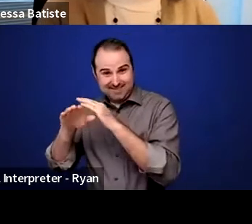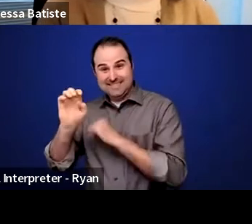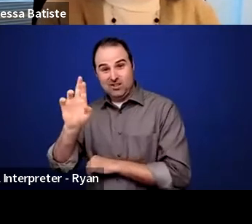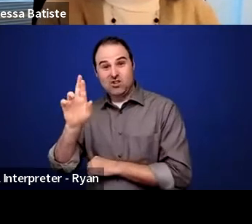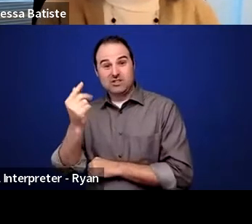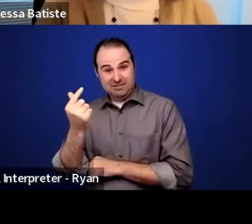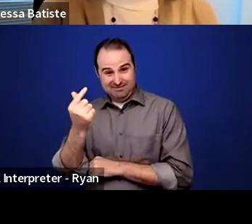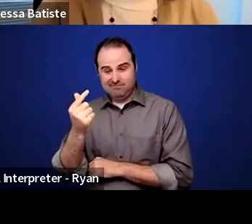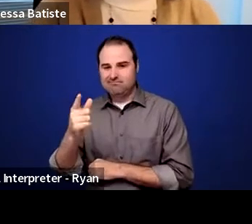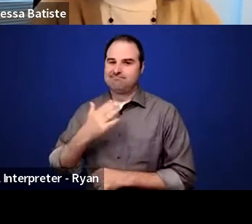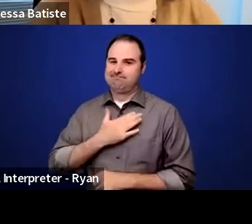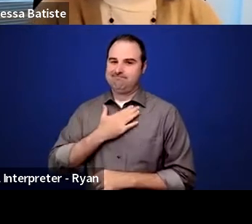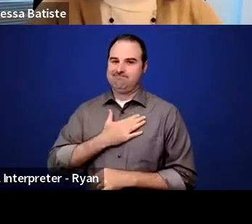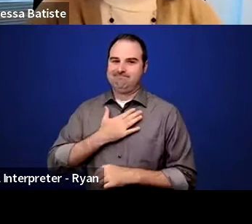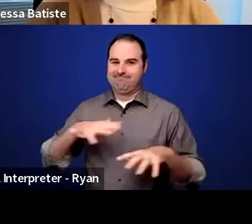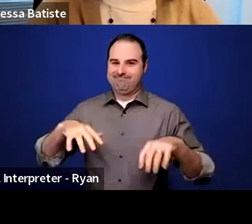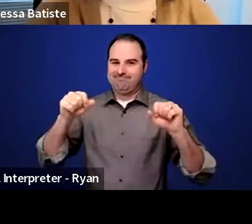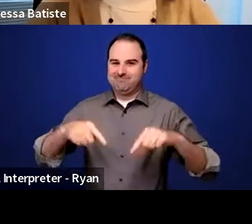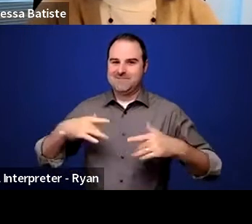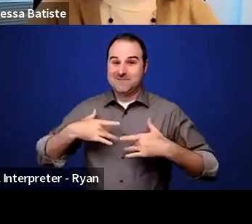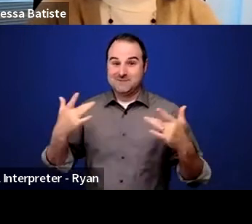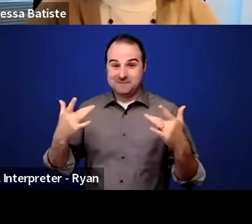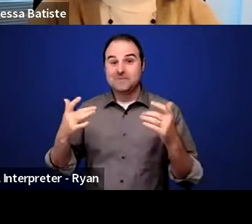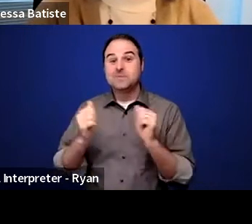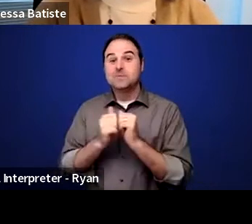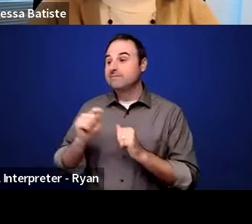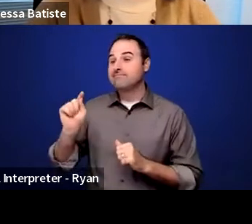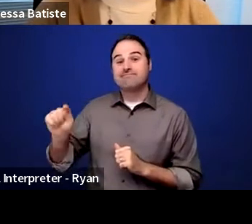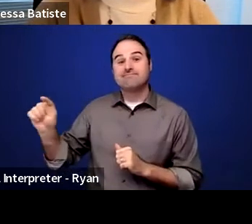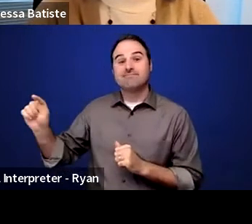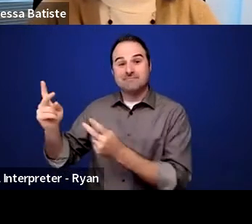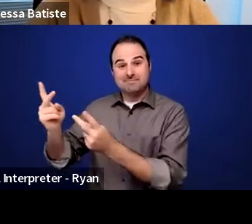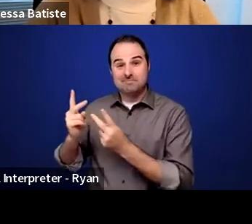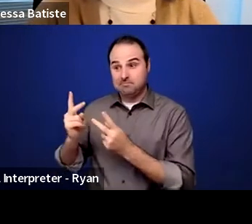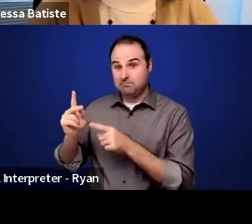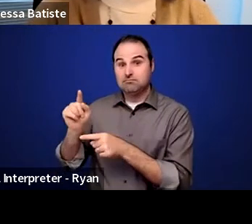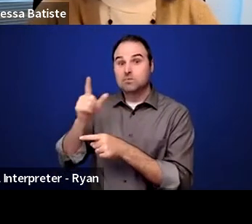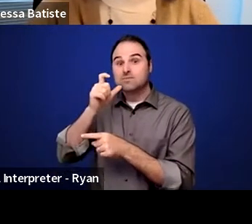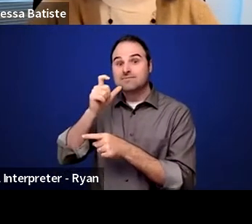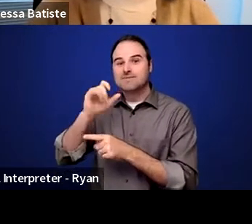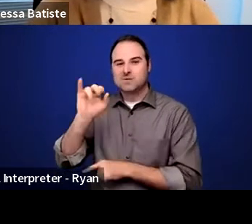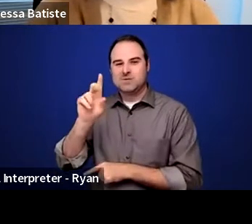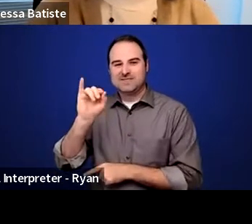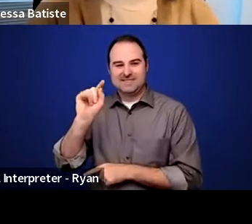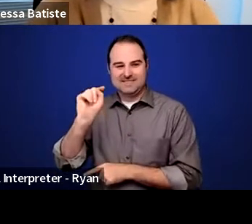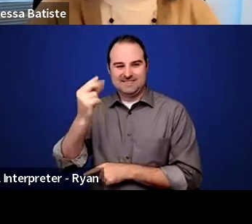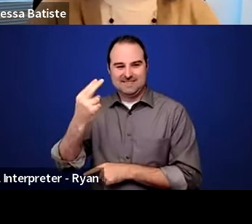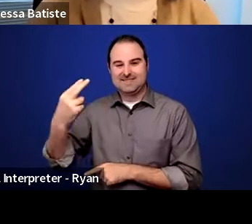to host this event today with our distinguished guest, Judith Heumann. We're also joined today by Kathleen Murphy